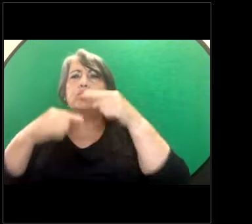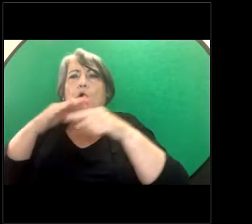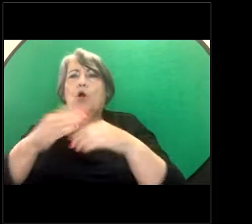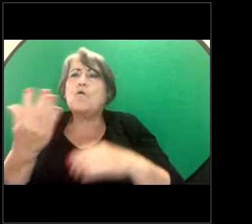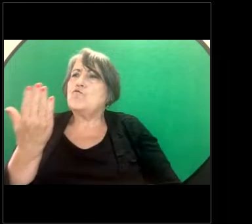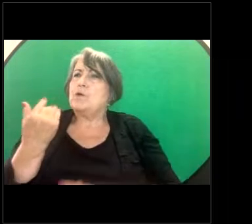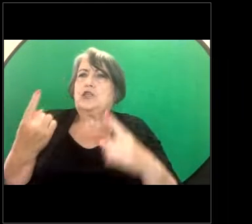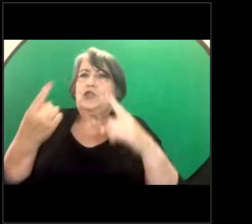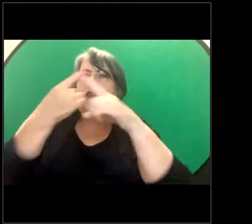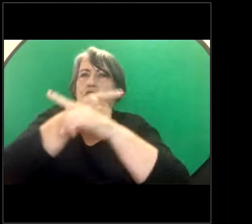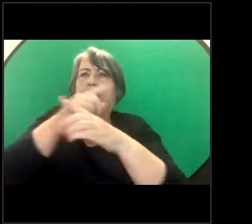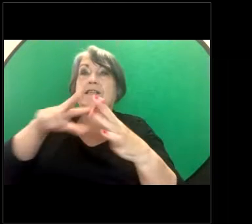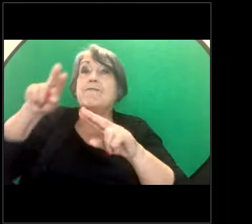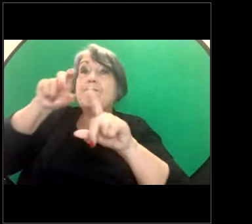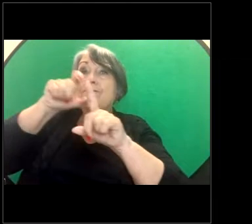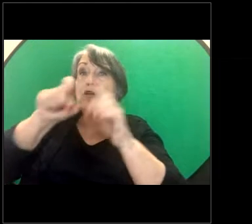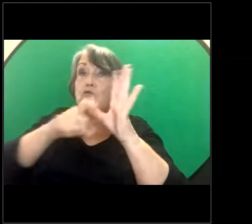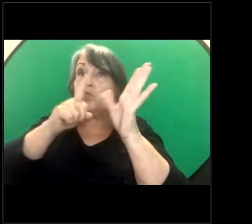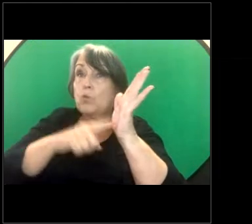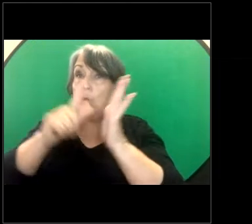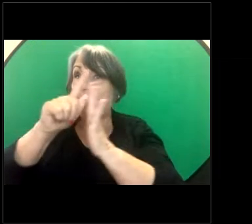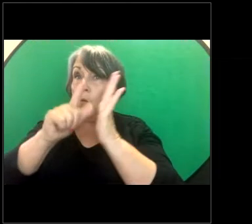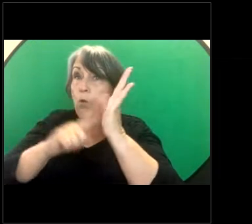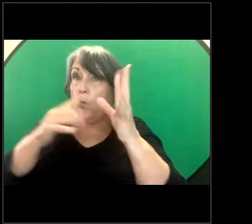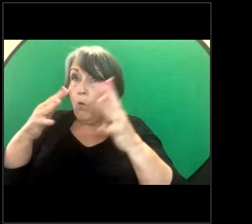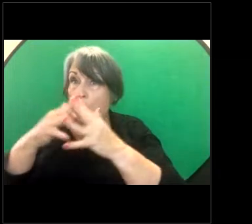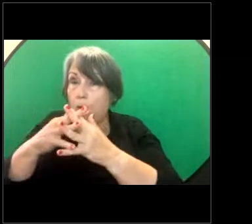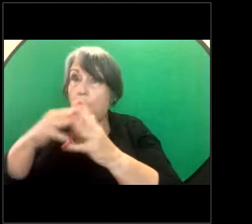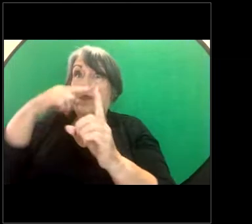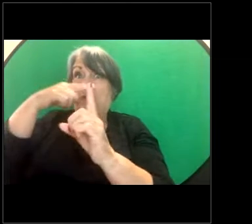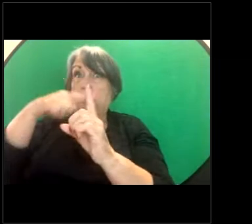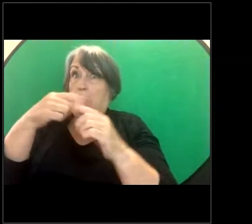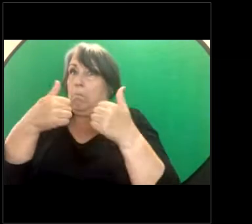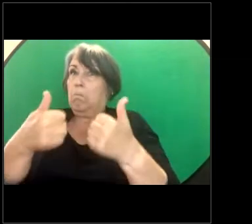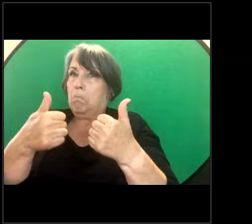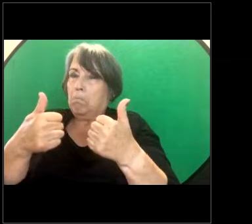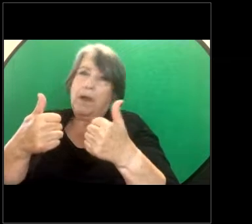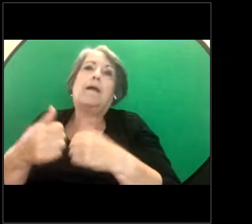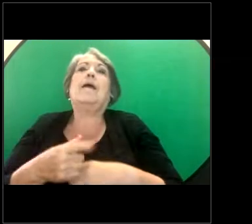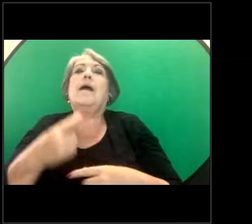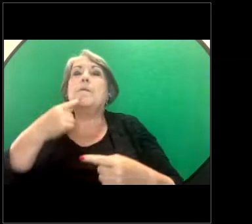some really positive developments. We're also going to go through some case studies with you,